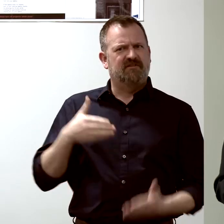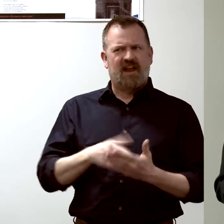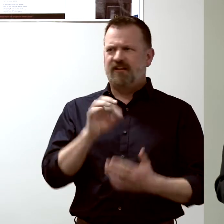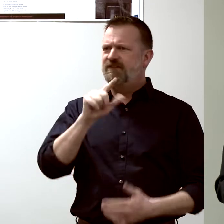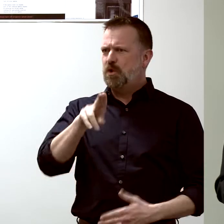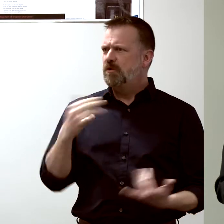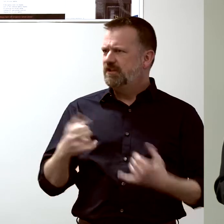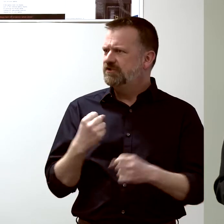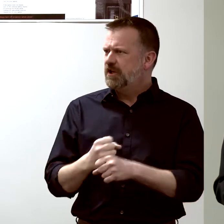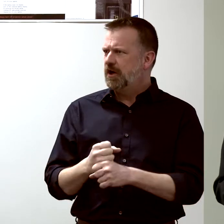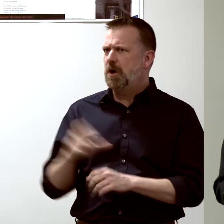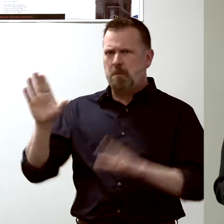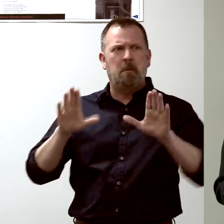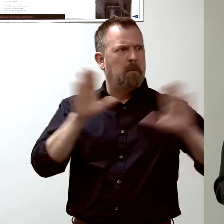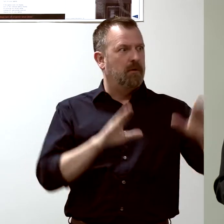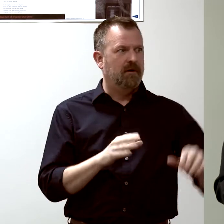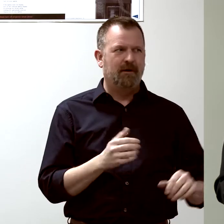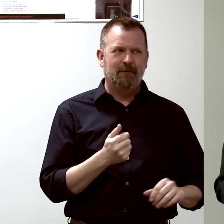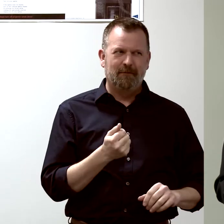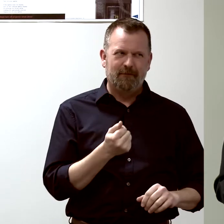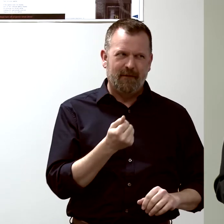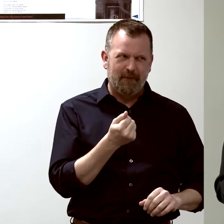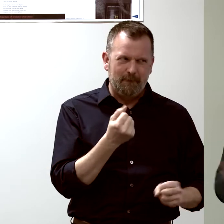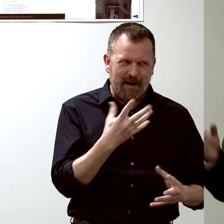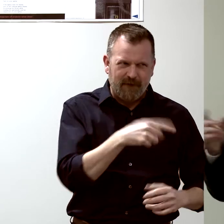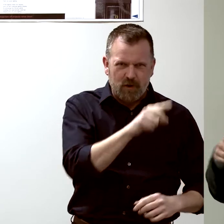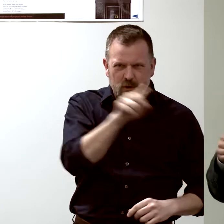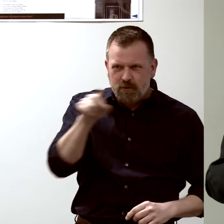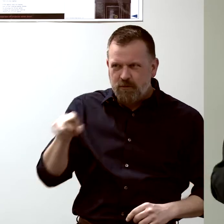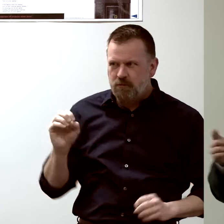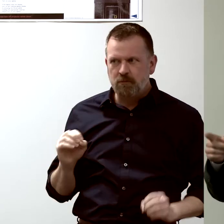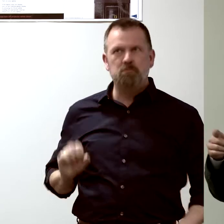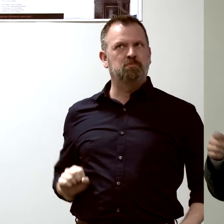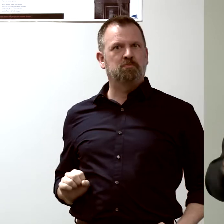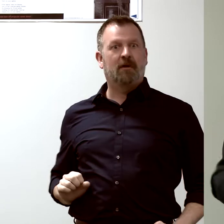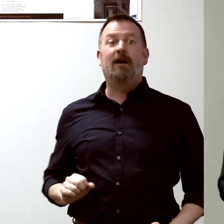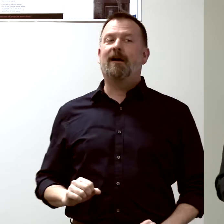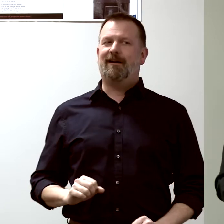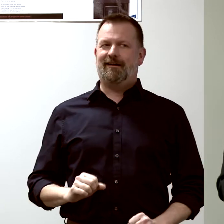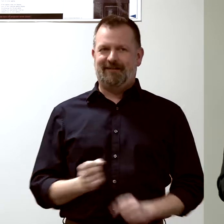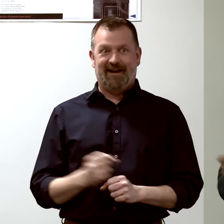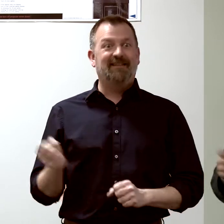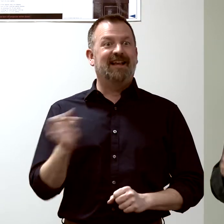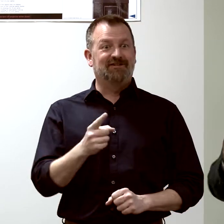Ooh, pretty good, a lot of people who didn't get it. Next year when we do a study, if you still haven't gotten